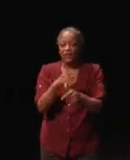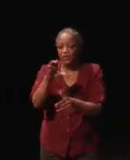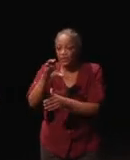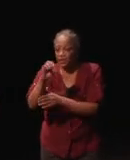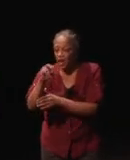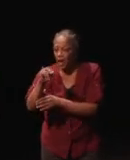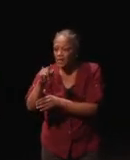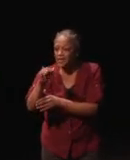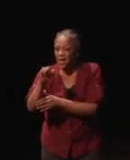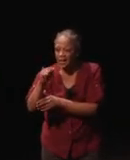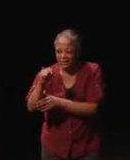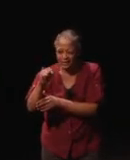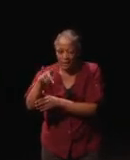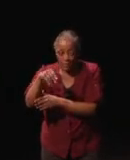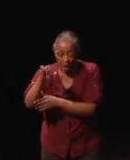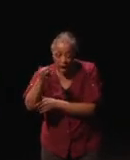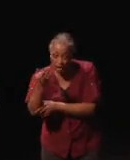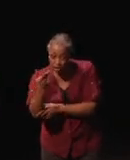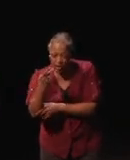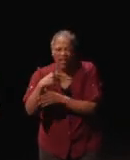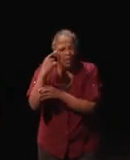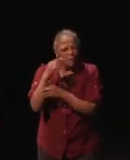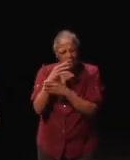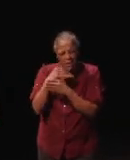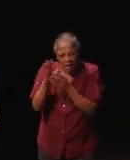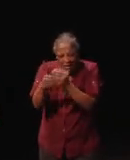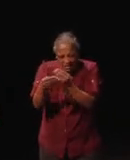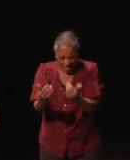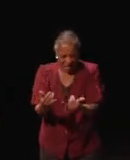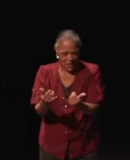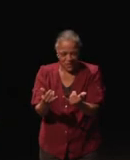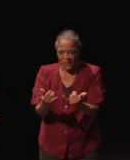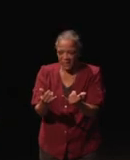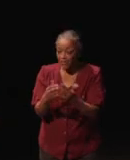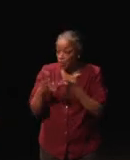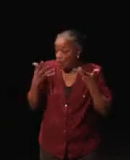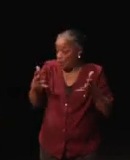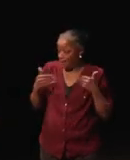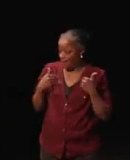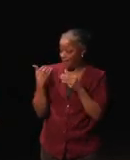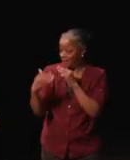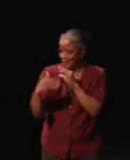I'm like okay, I think I might be able to get it in now. So, I already had some emails from people